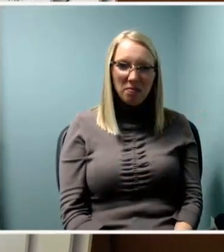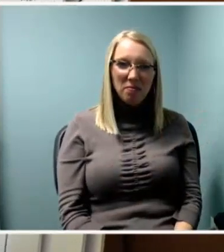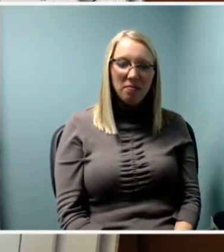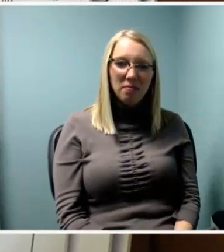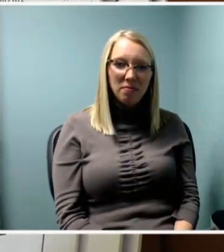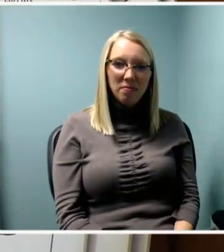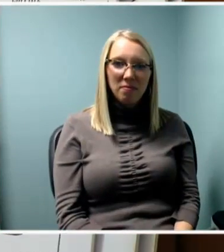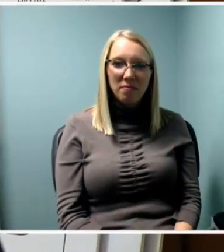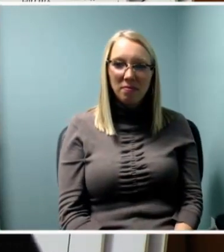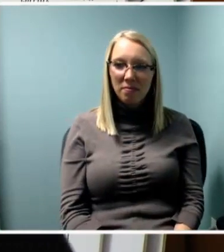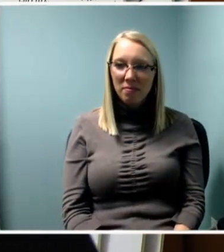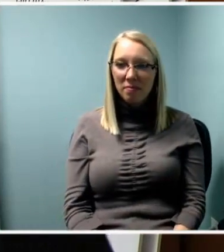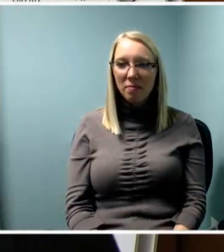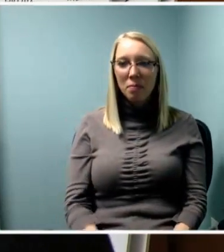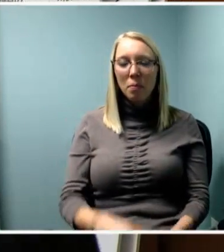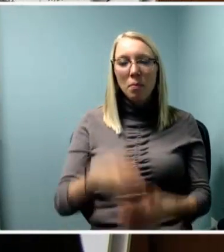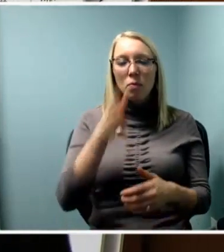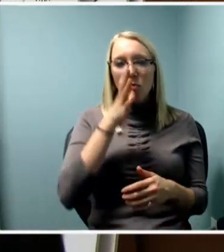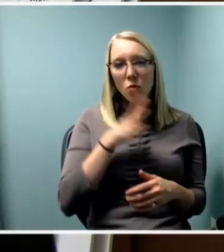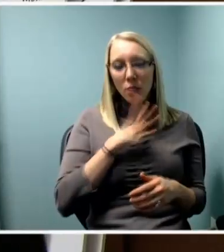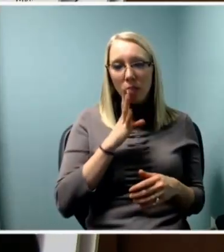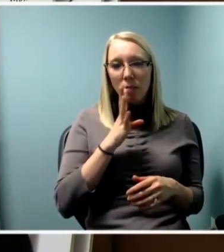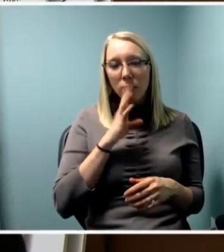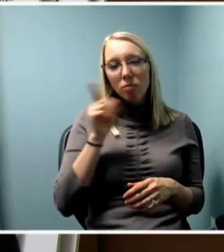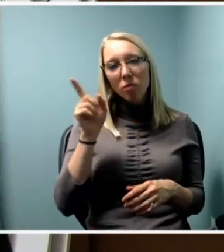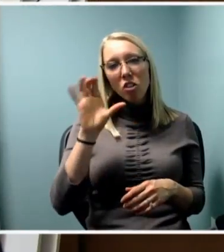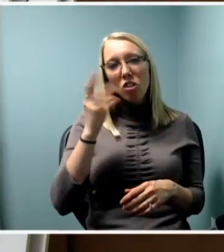I just also, I mean Charlie made a really good point too